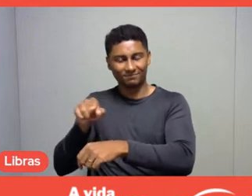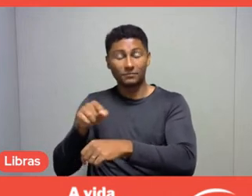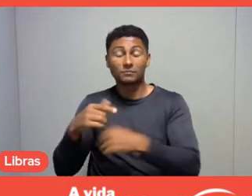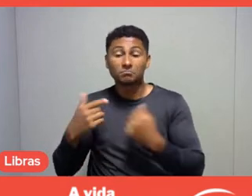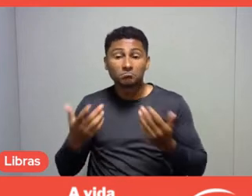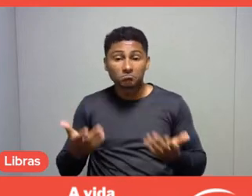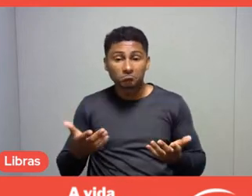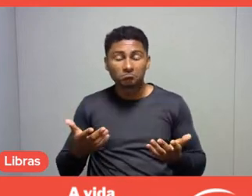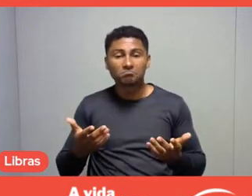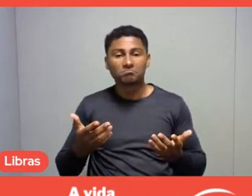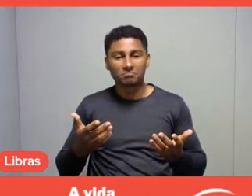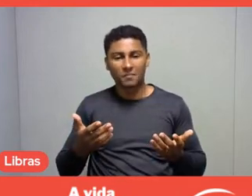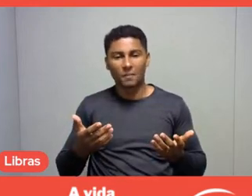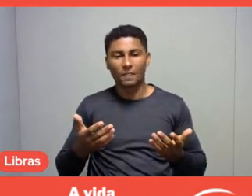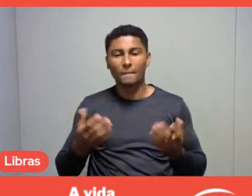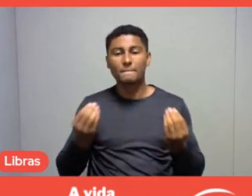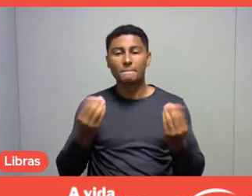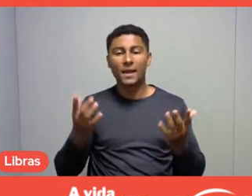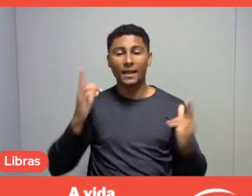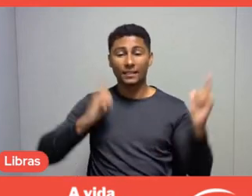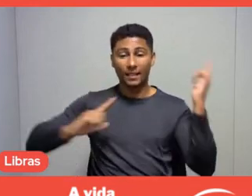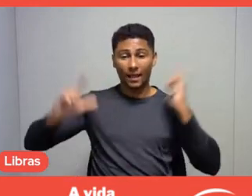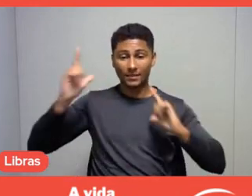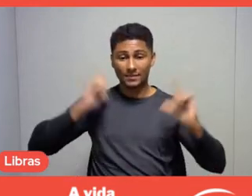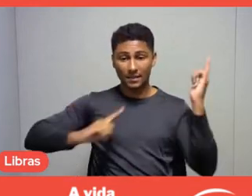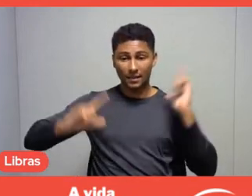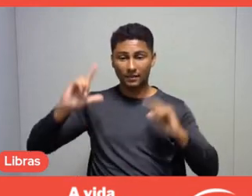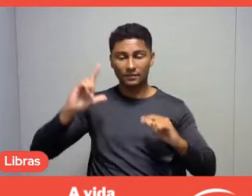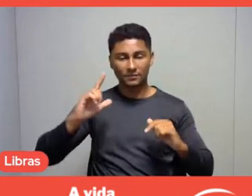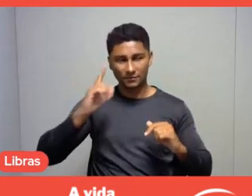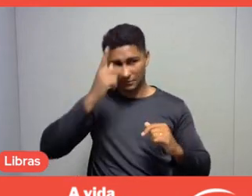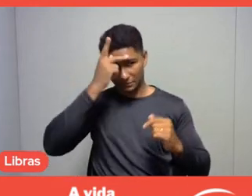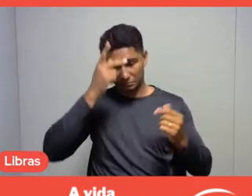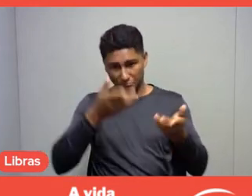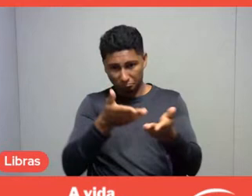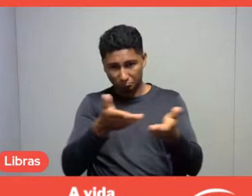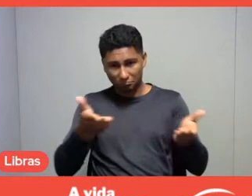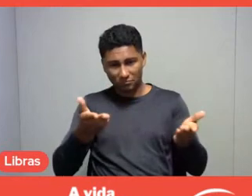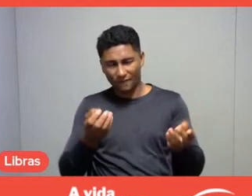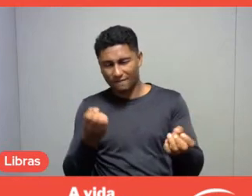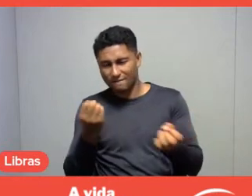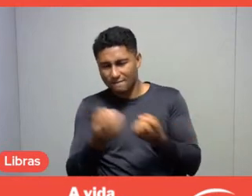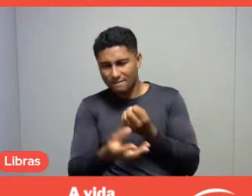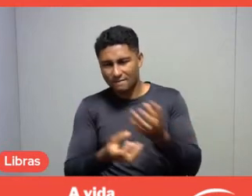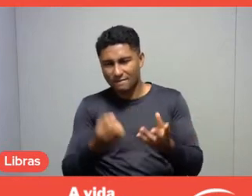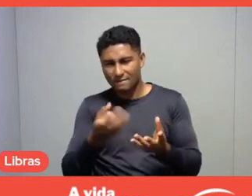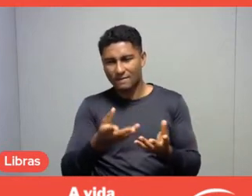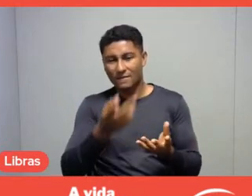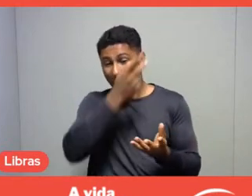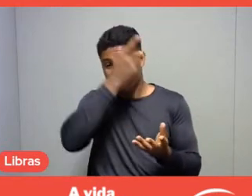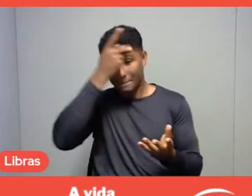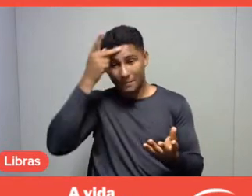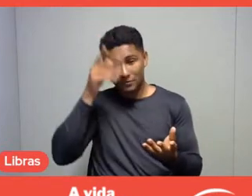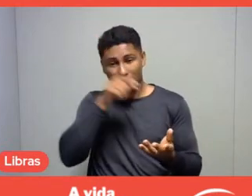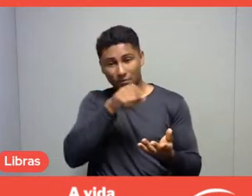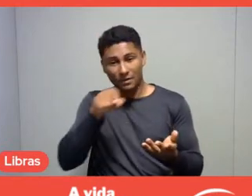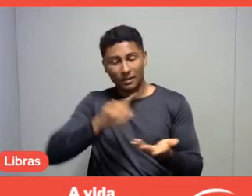has to have meaning for the people with whom we live together, the people who attend Sesc's units on a daily basis.